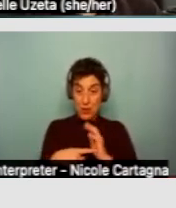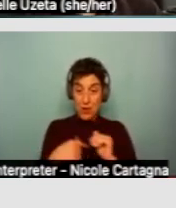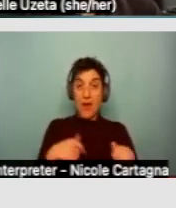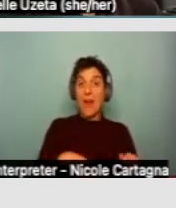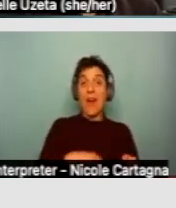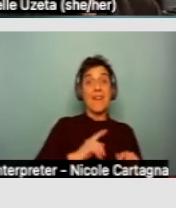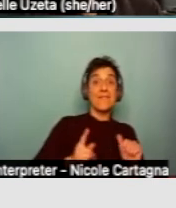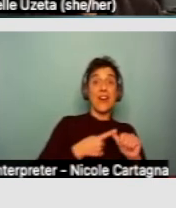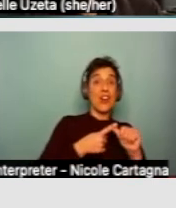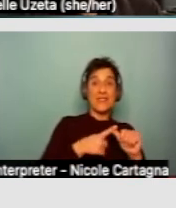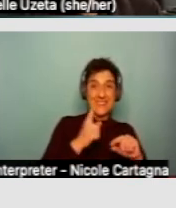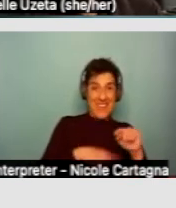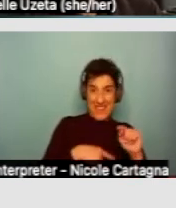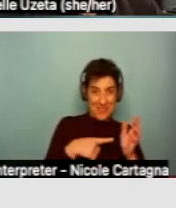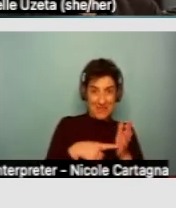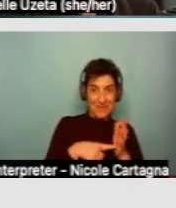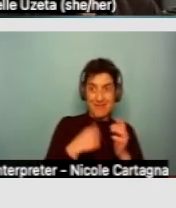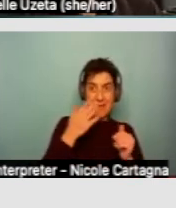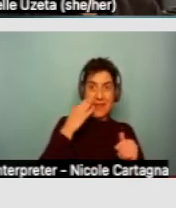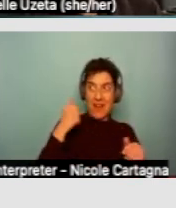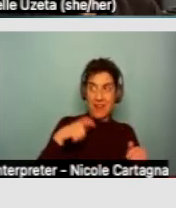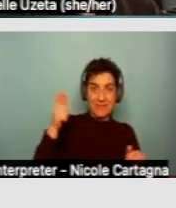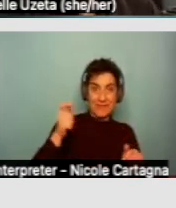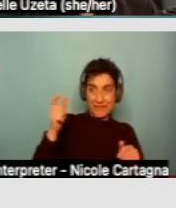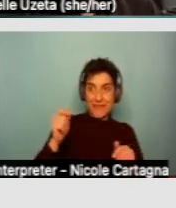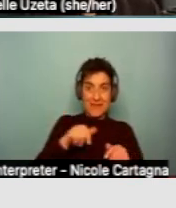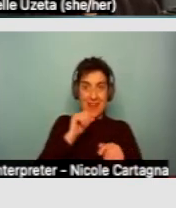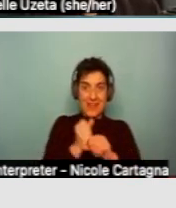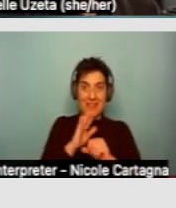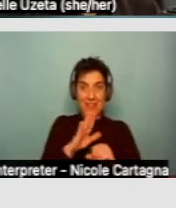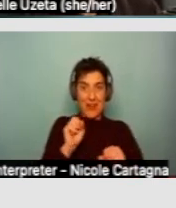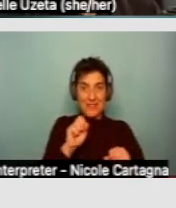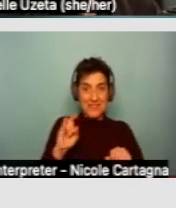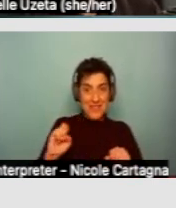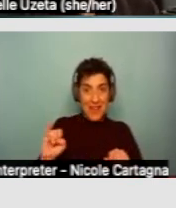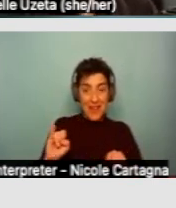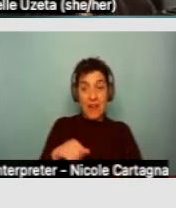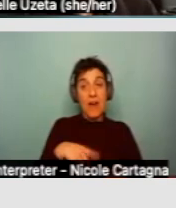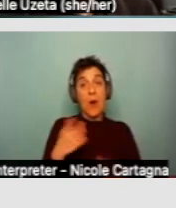Or the waiver of a no pet policy to accommodate someone who uses an assistance animal.